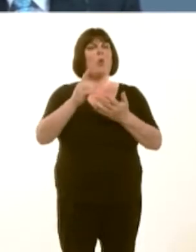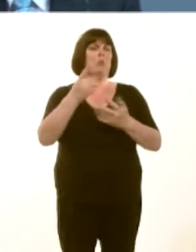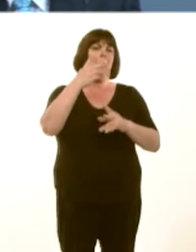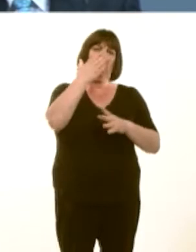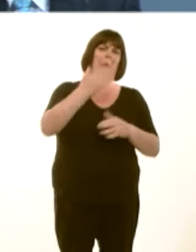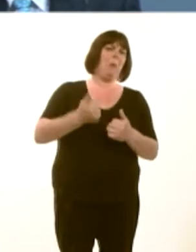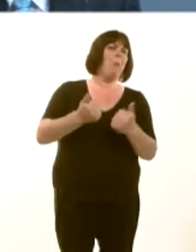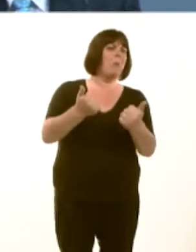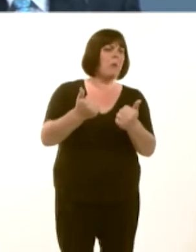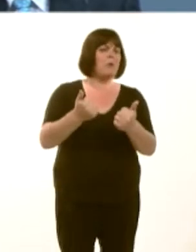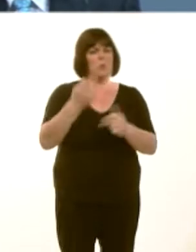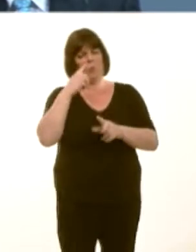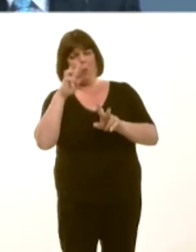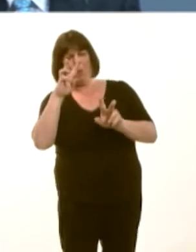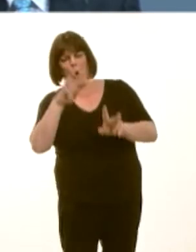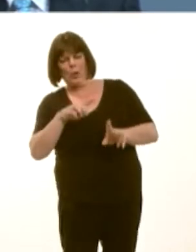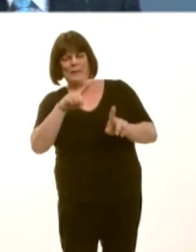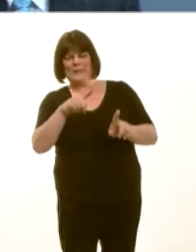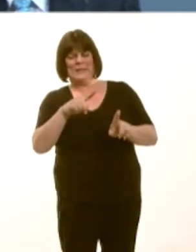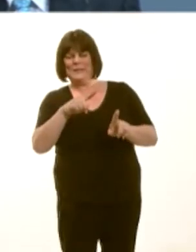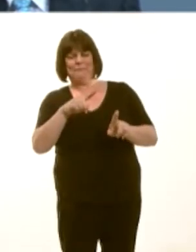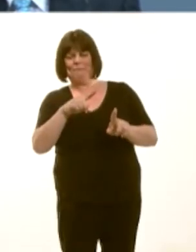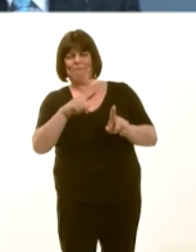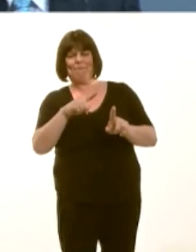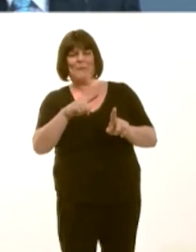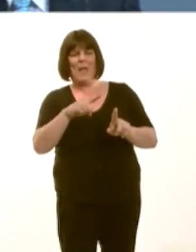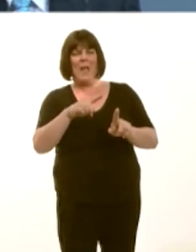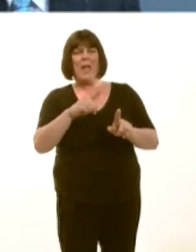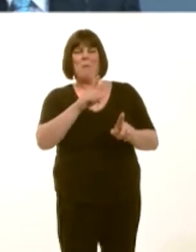good, but, equally, when you look at it, itís because, economically, we have not performed.